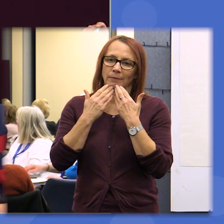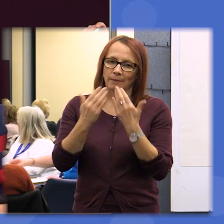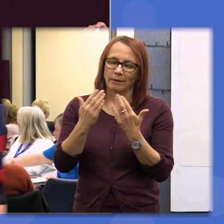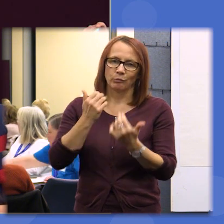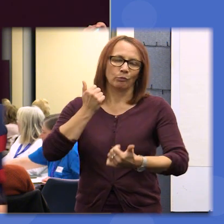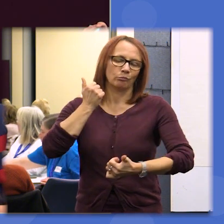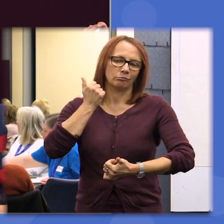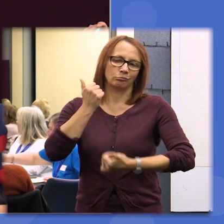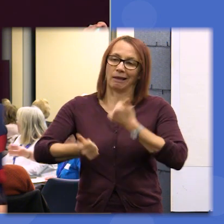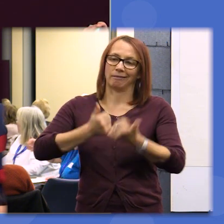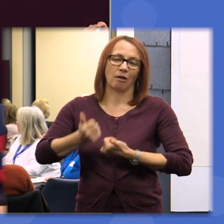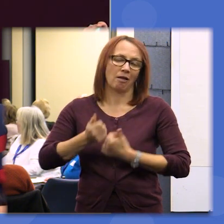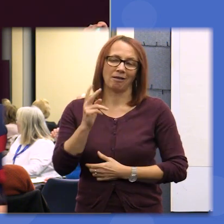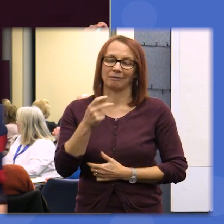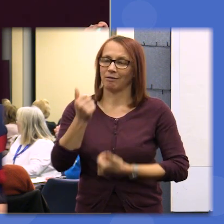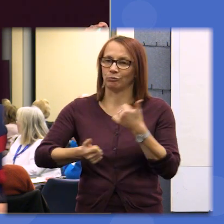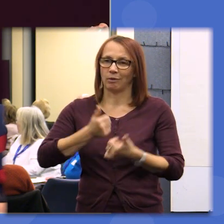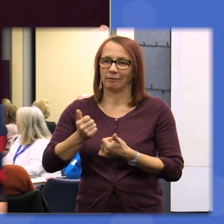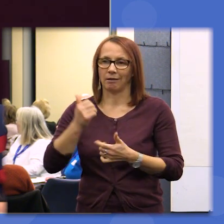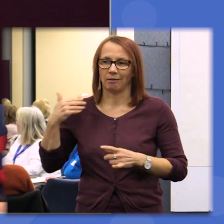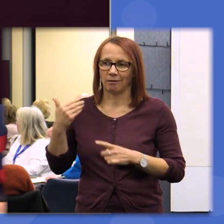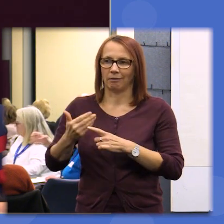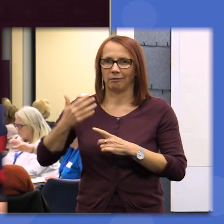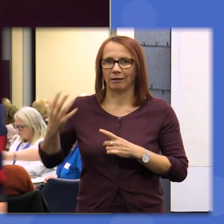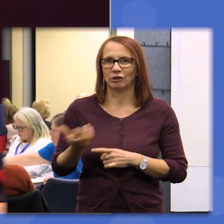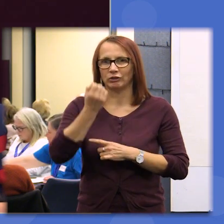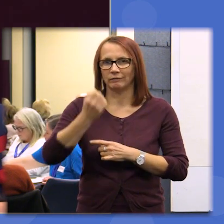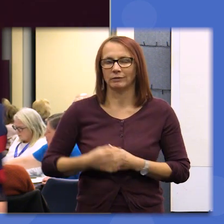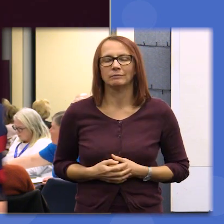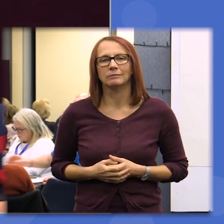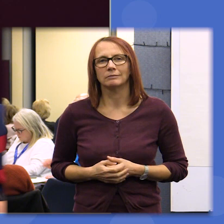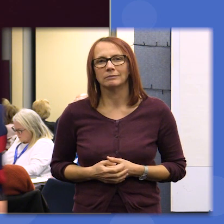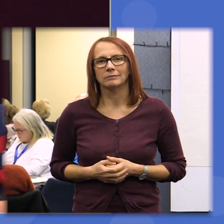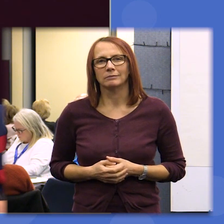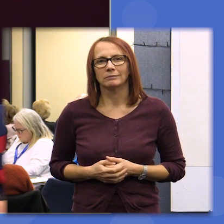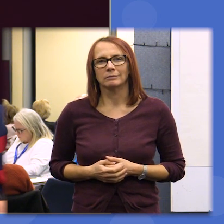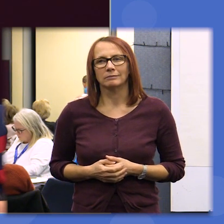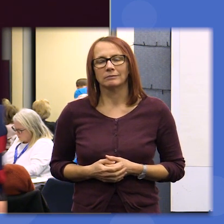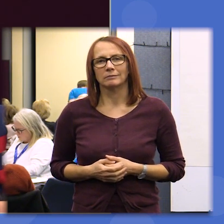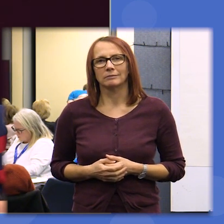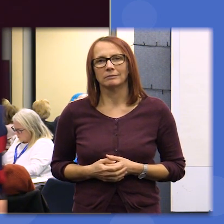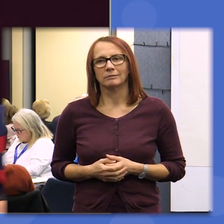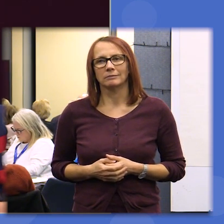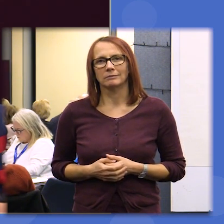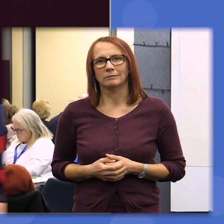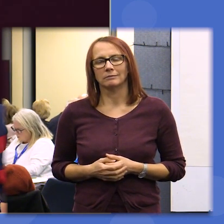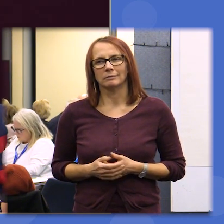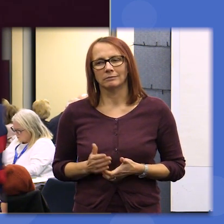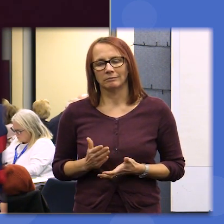again on getting to this point I know it's been it's been a Sparky and